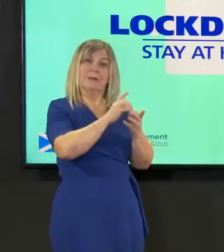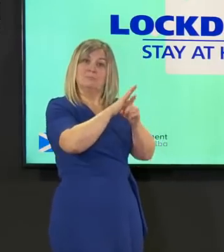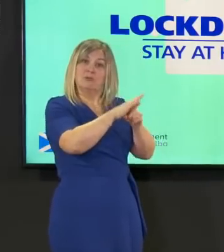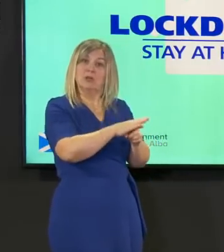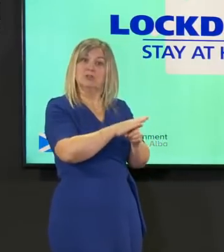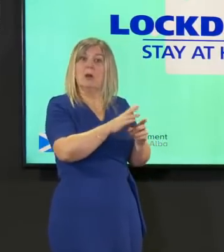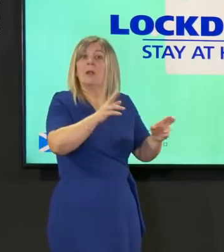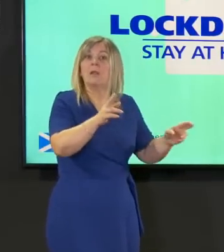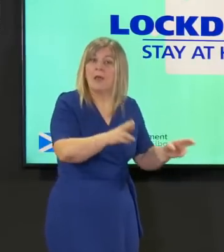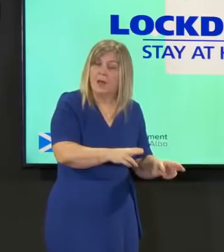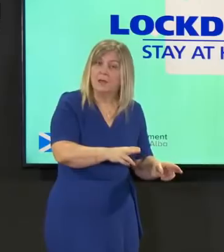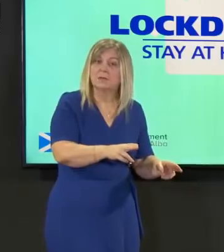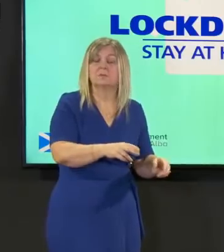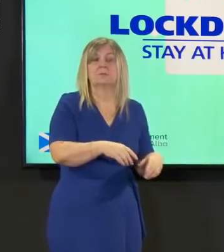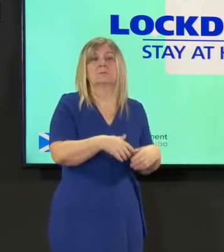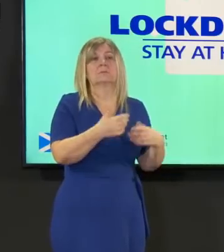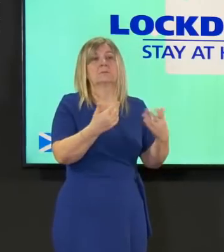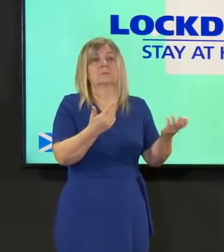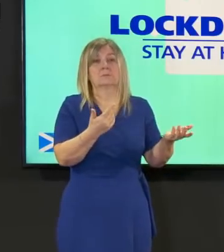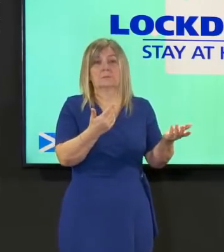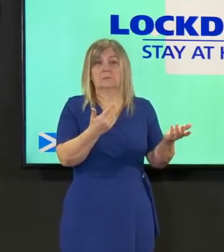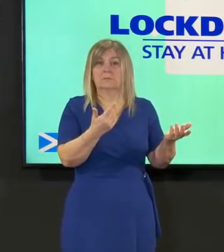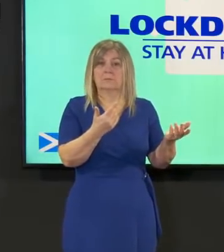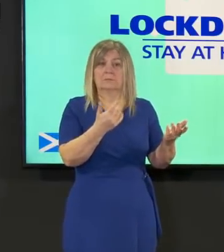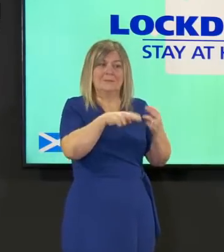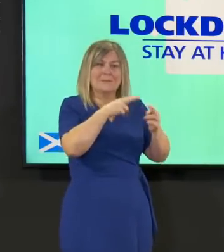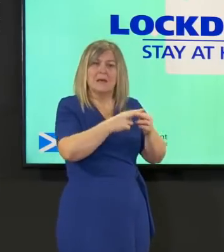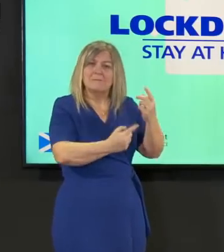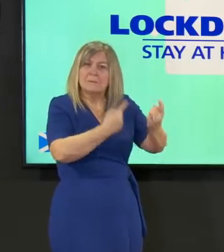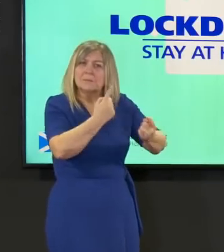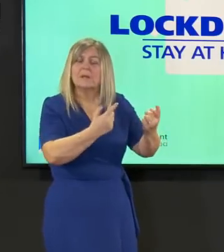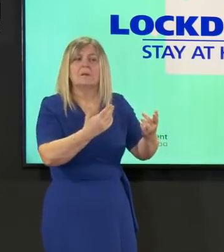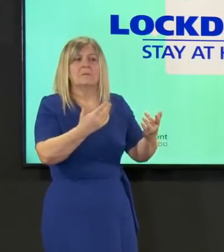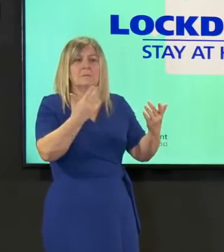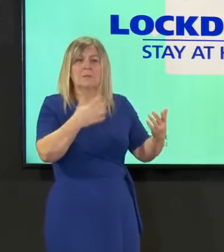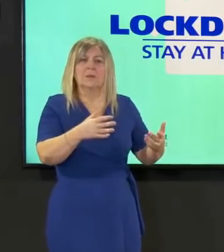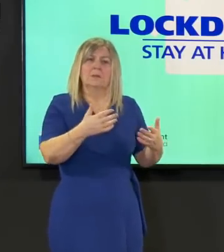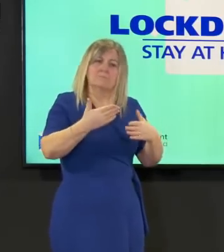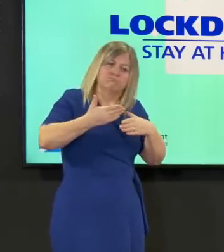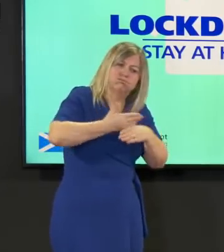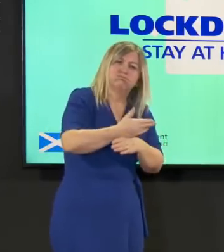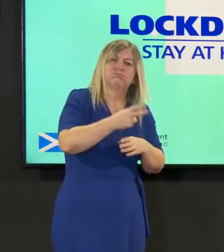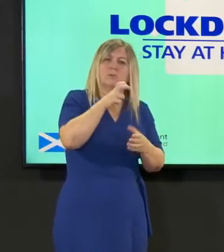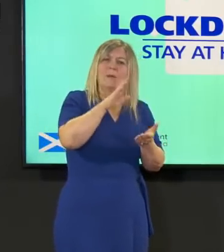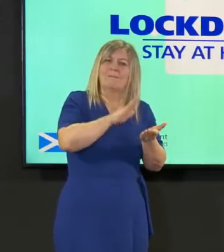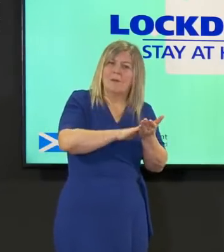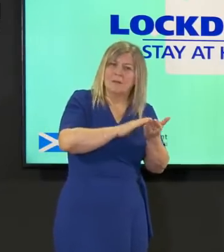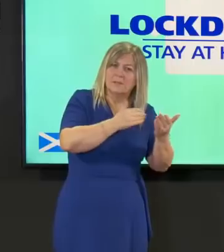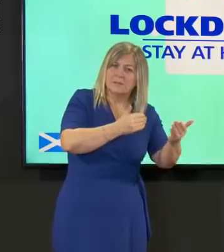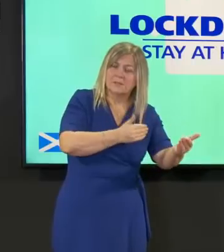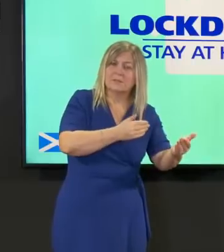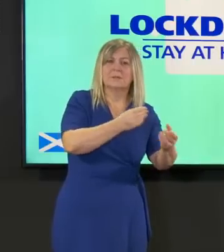those staff who've worked so hard for 12 months can get some kind of respite and our vaccination